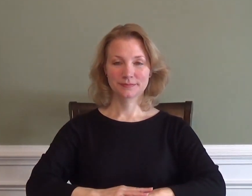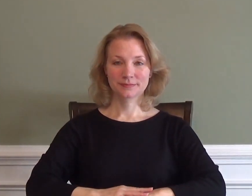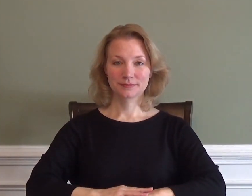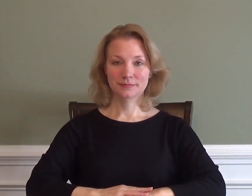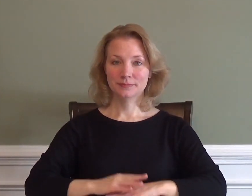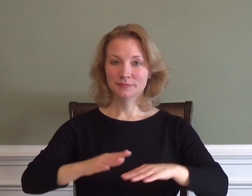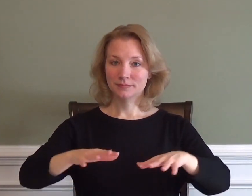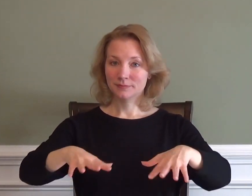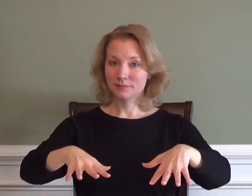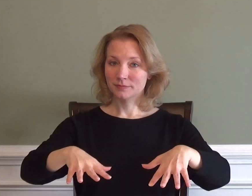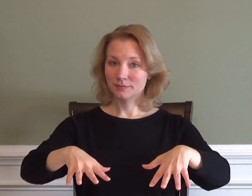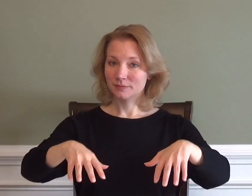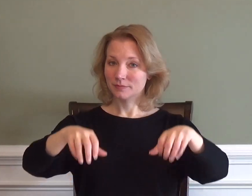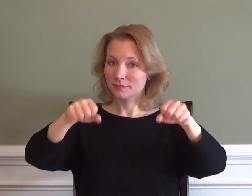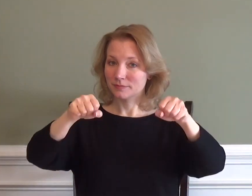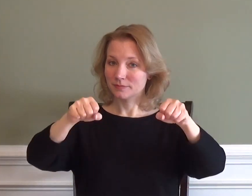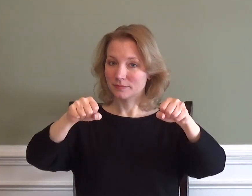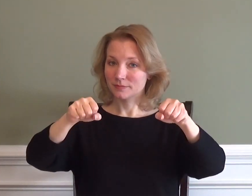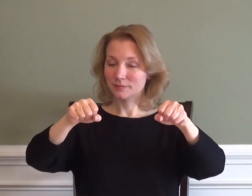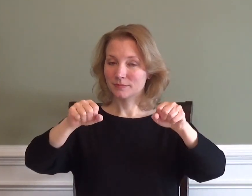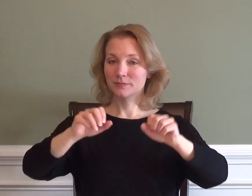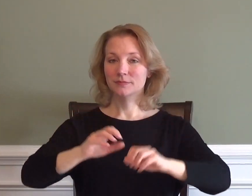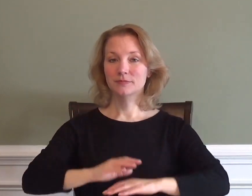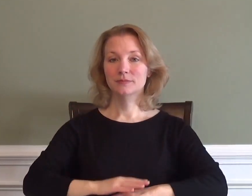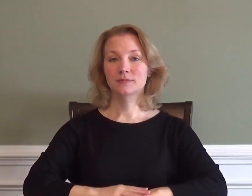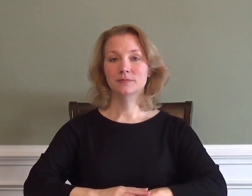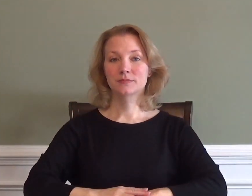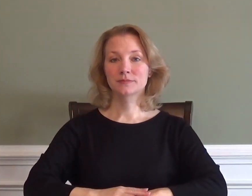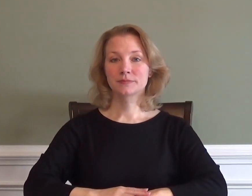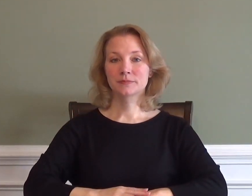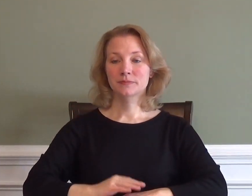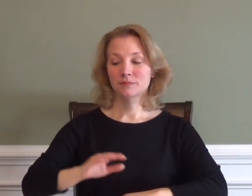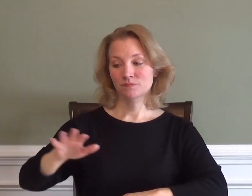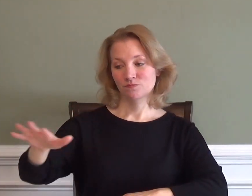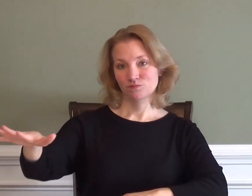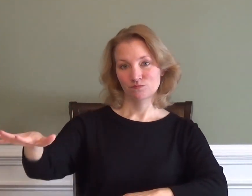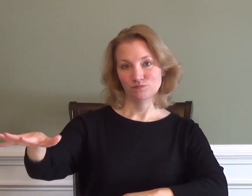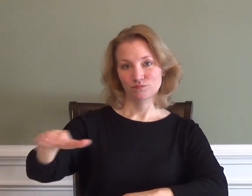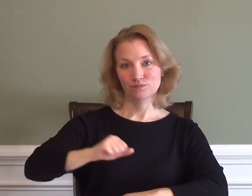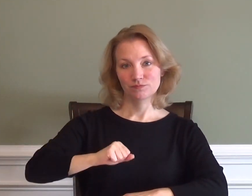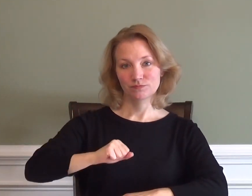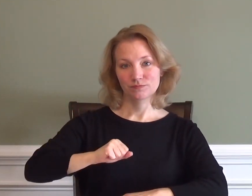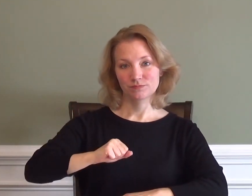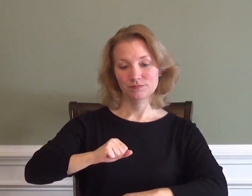to TAKE-UP (a class) / to ADOPT to TAKE